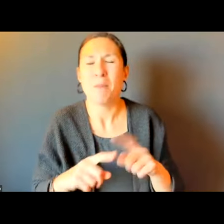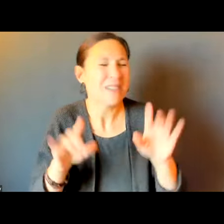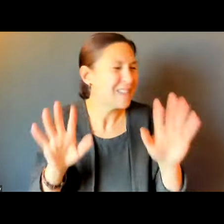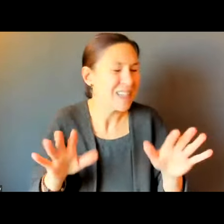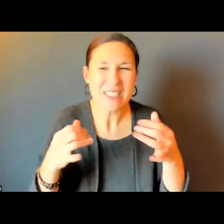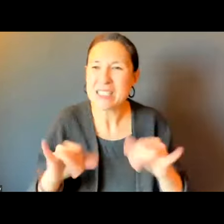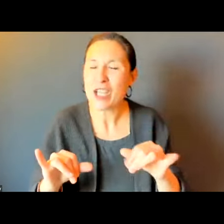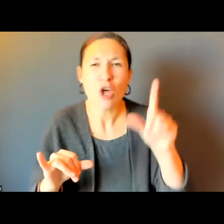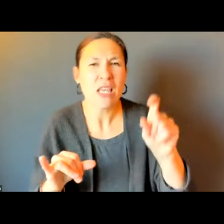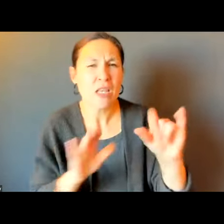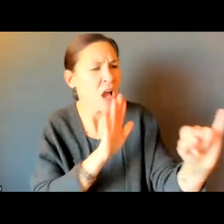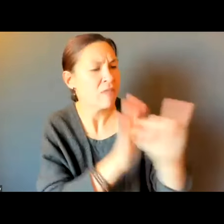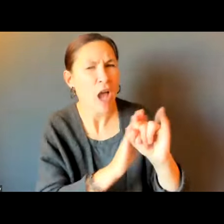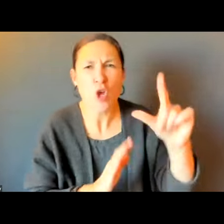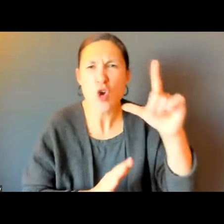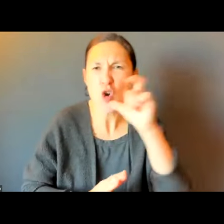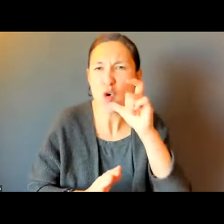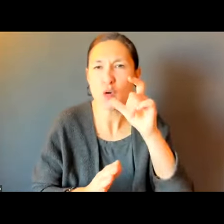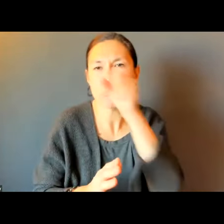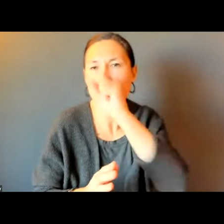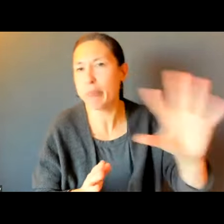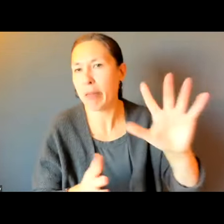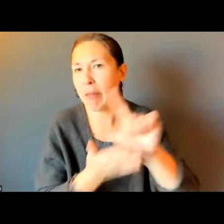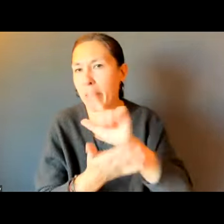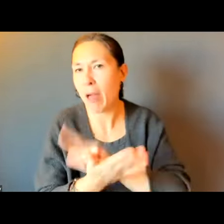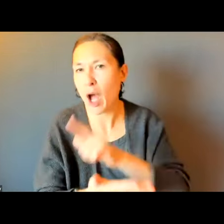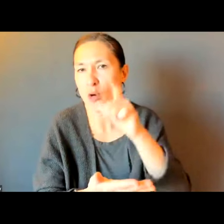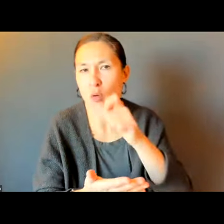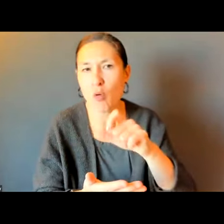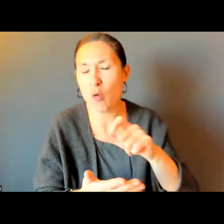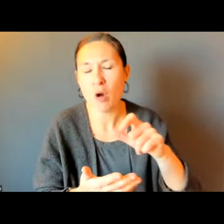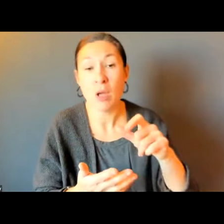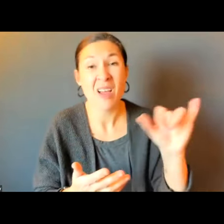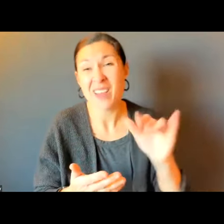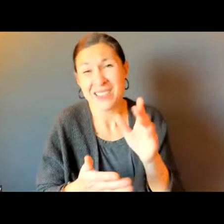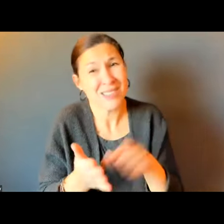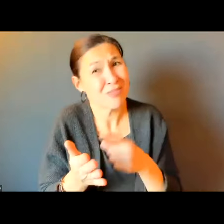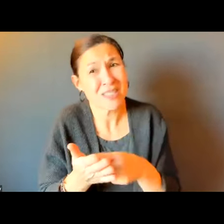THAT IS SOMETHING THAT IS NOT PART OF THE PROCESS, A WAY TO